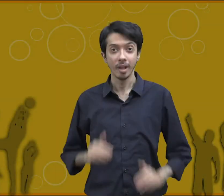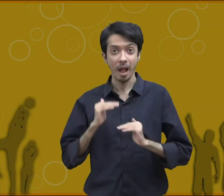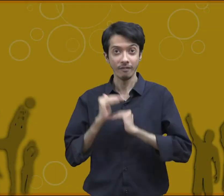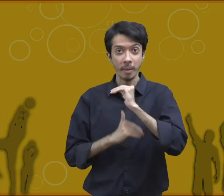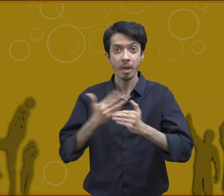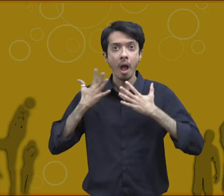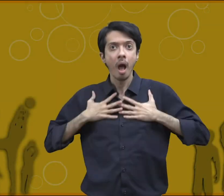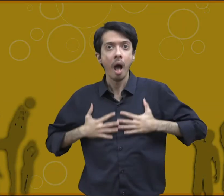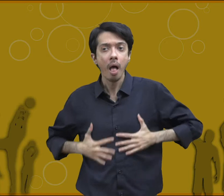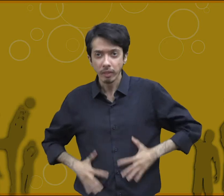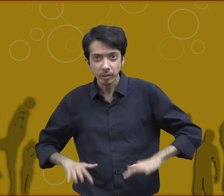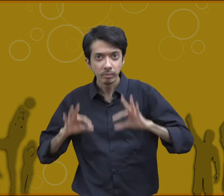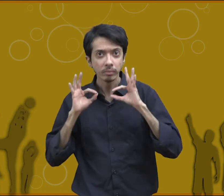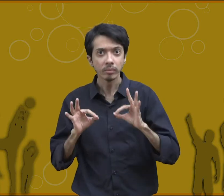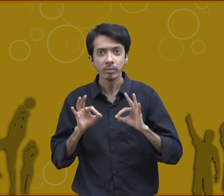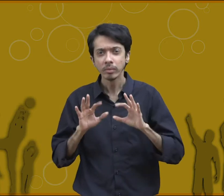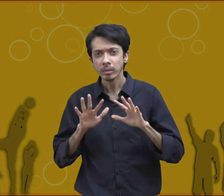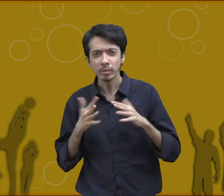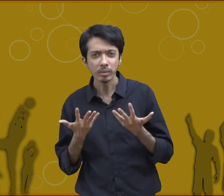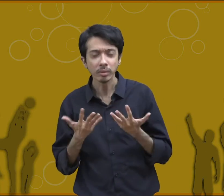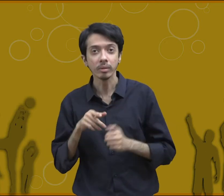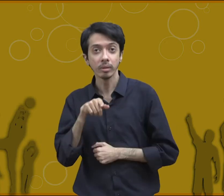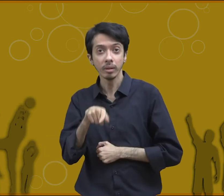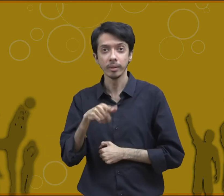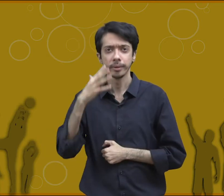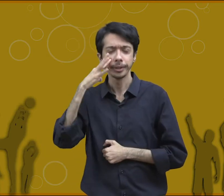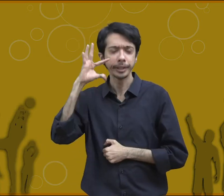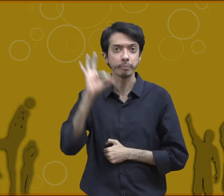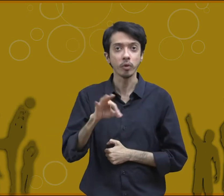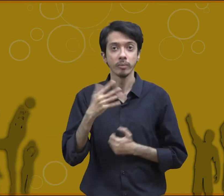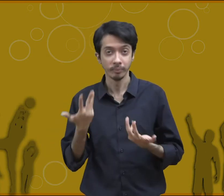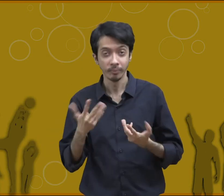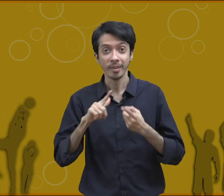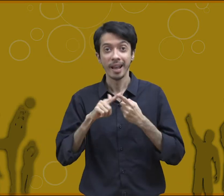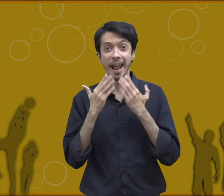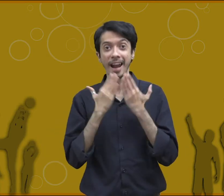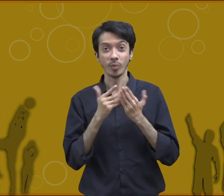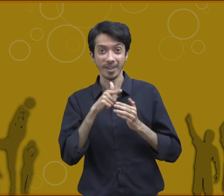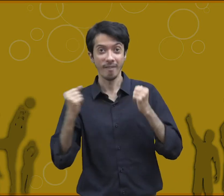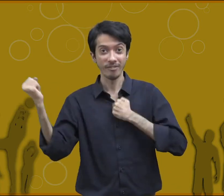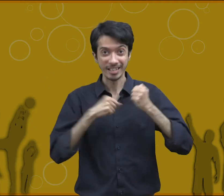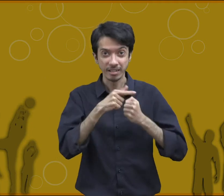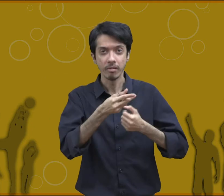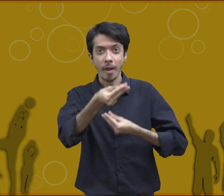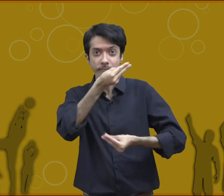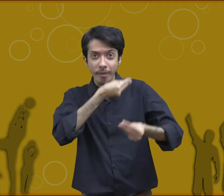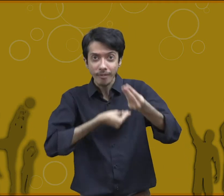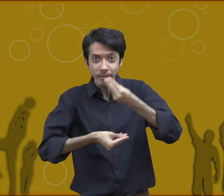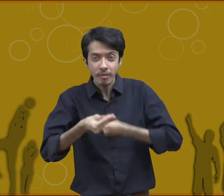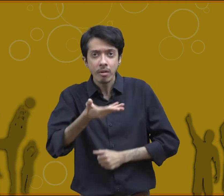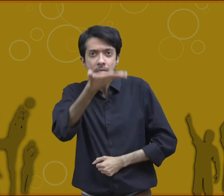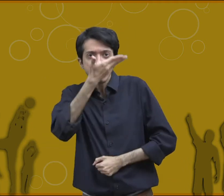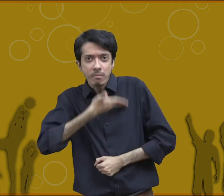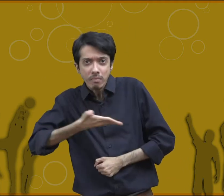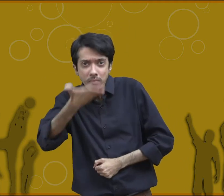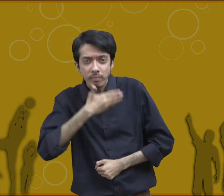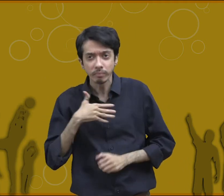development of health this is very important the purpose of physical education is also to develop